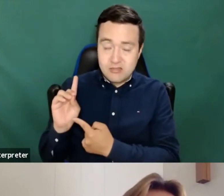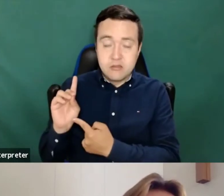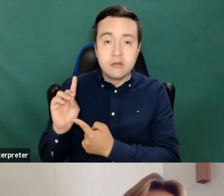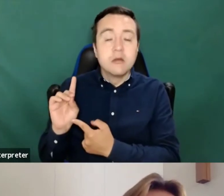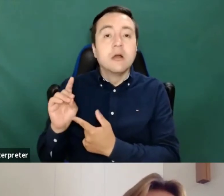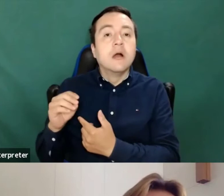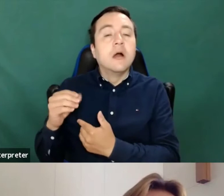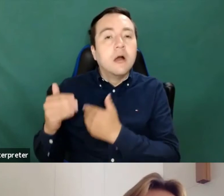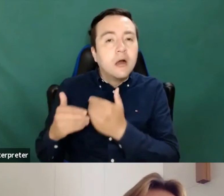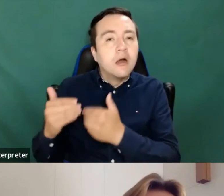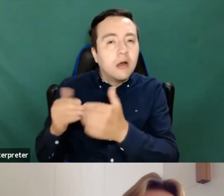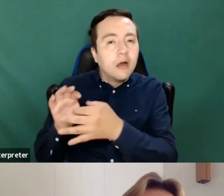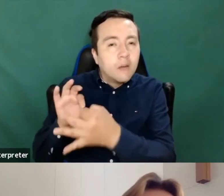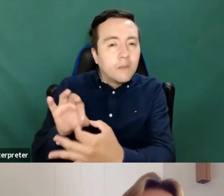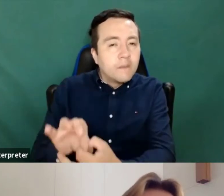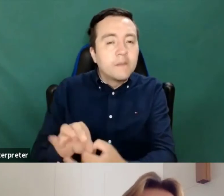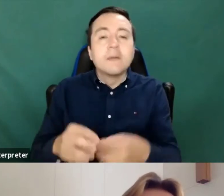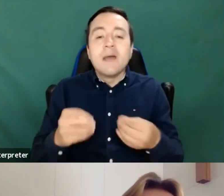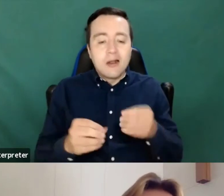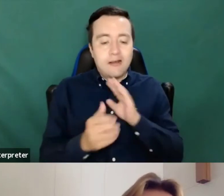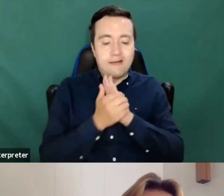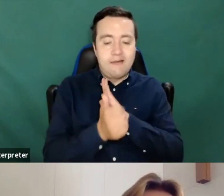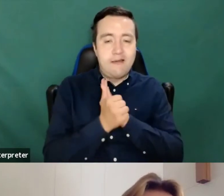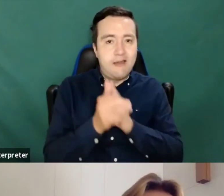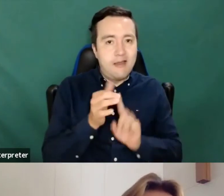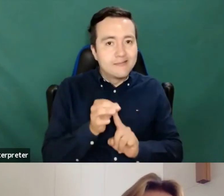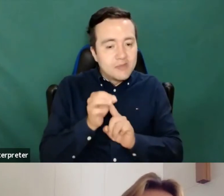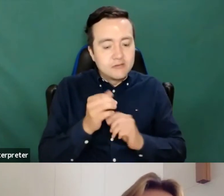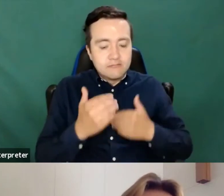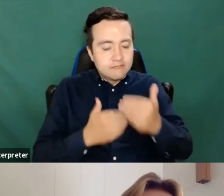be a specialist competence, that it should be a universal knowledge that you learn even